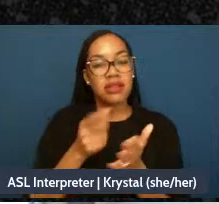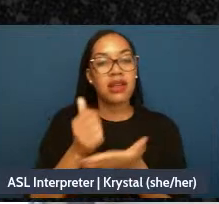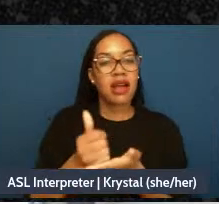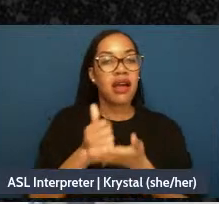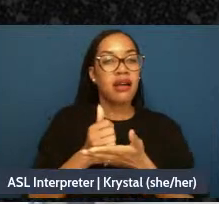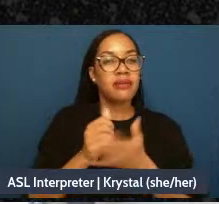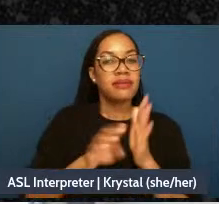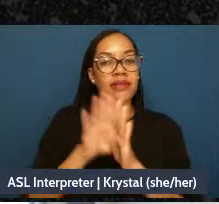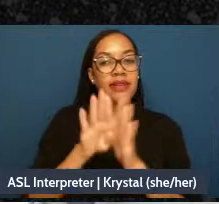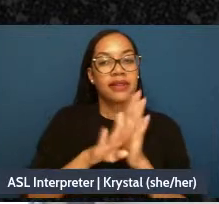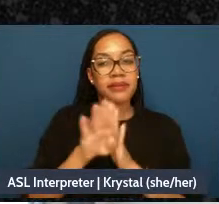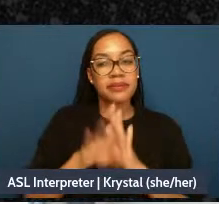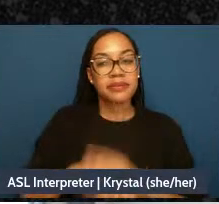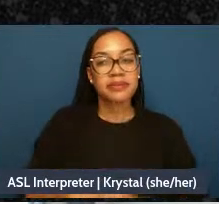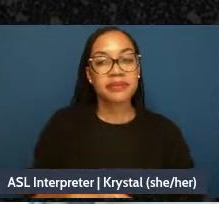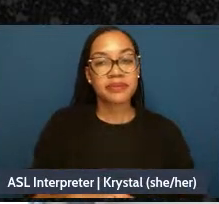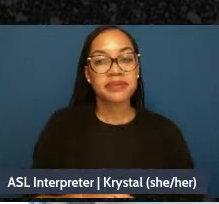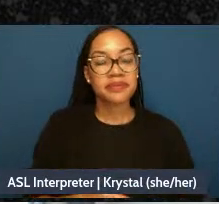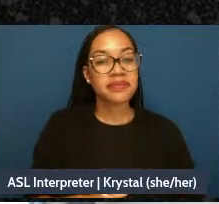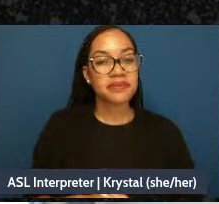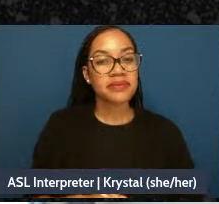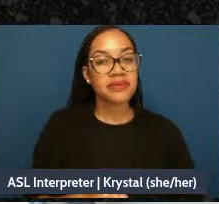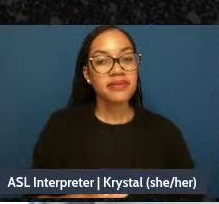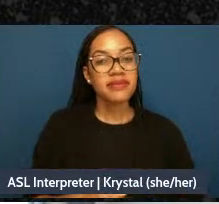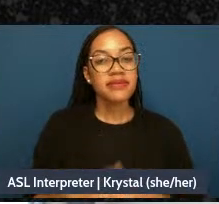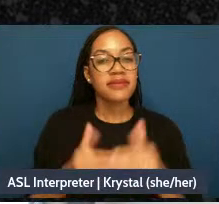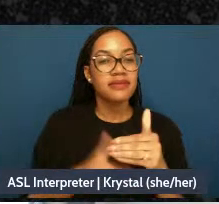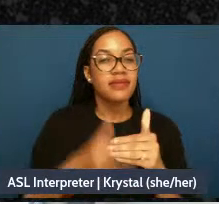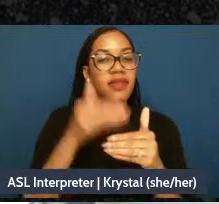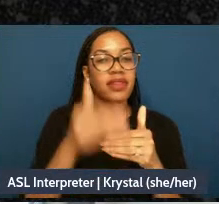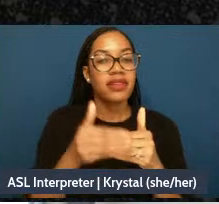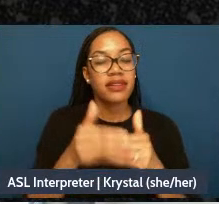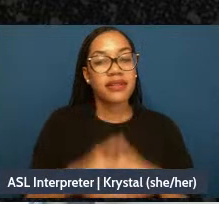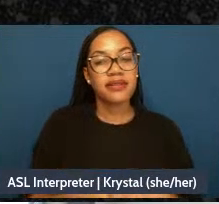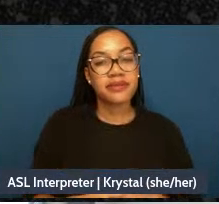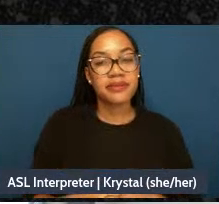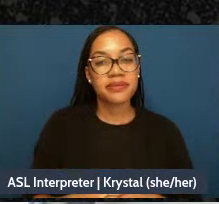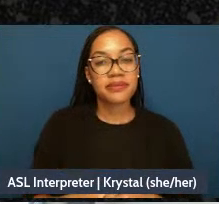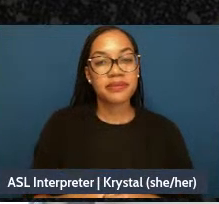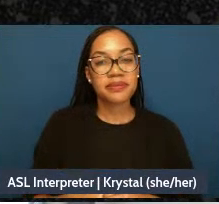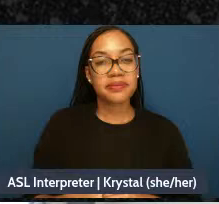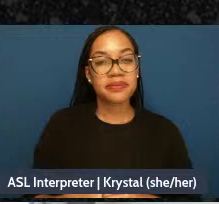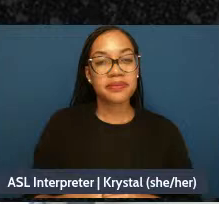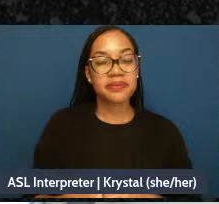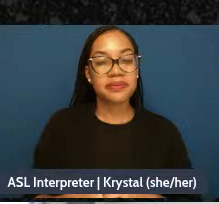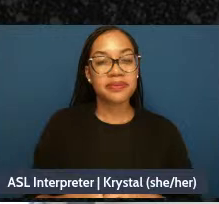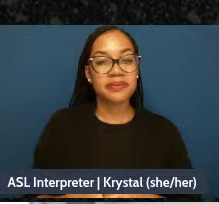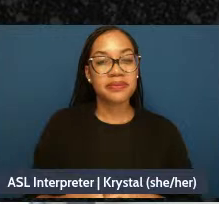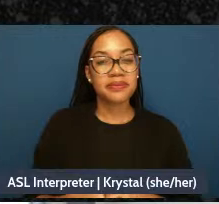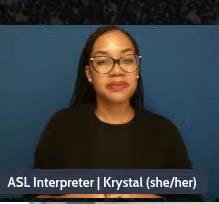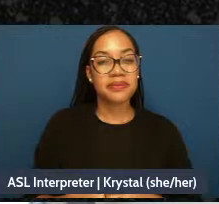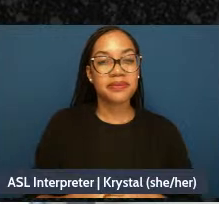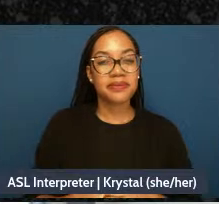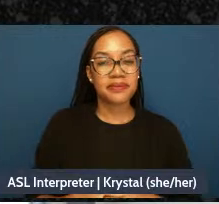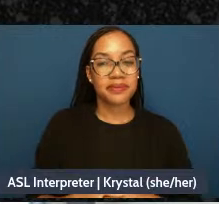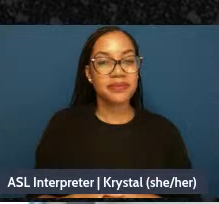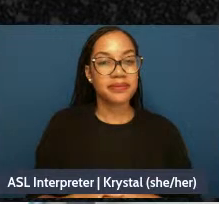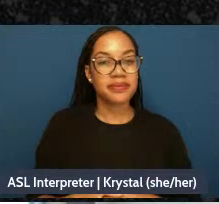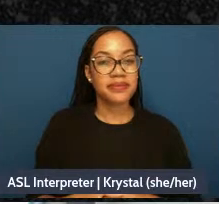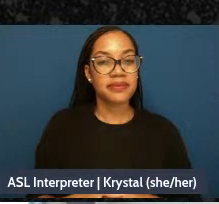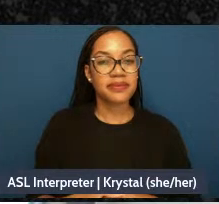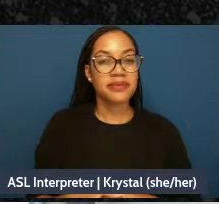Let's see, you can move forward next slide. So it isn't so simple, because for